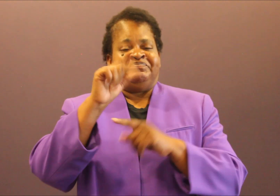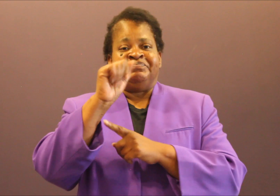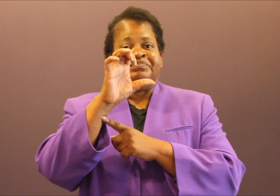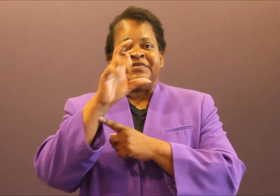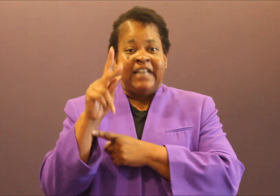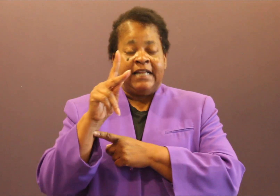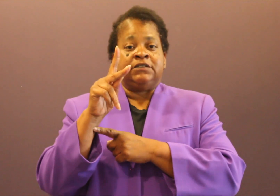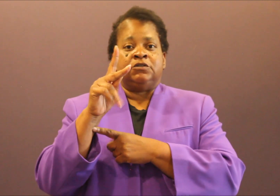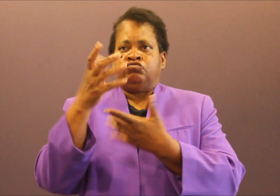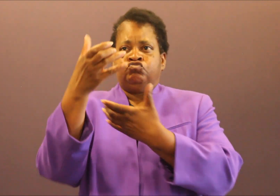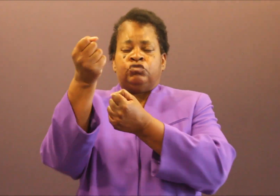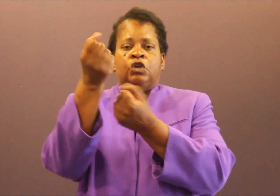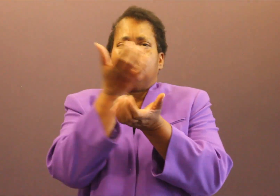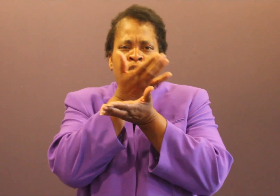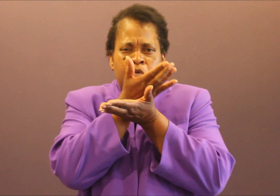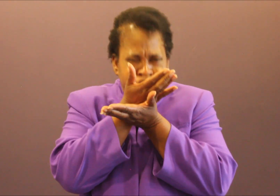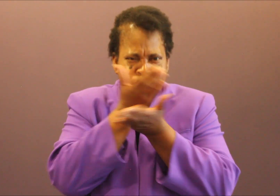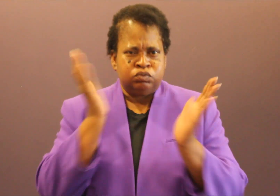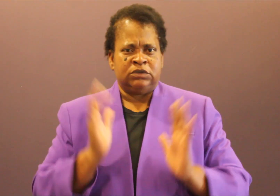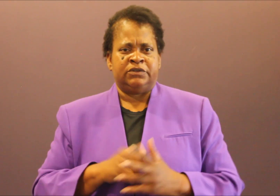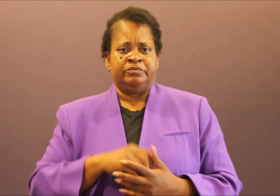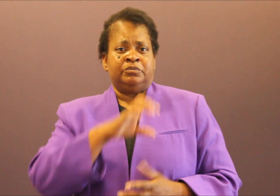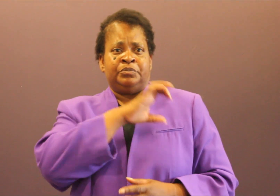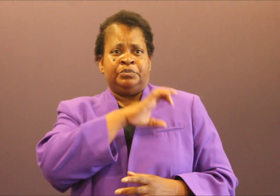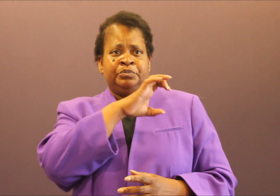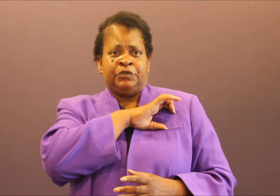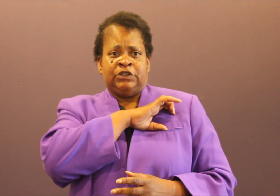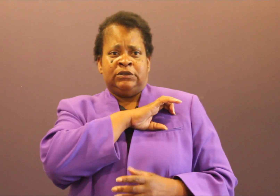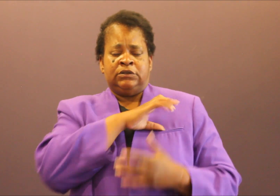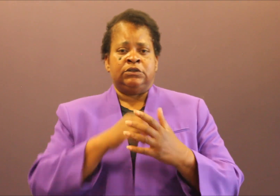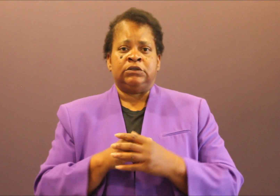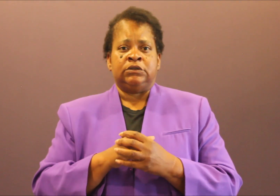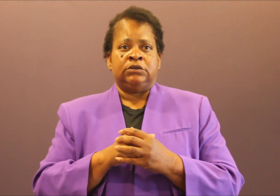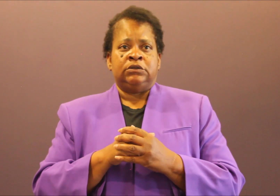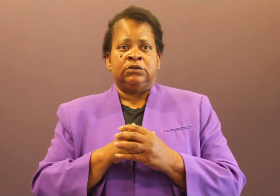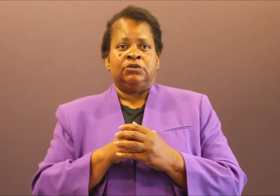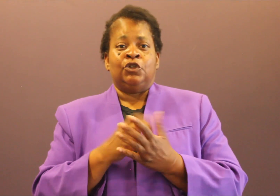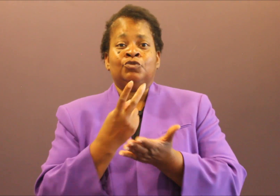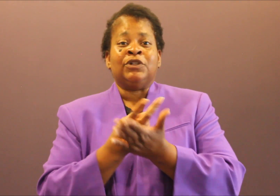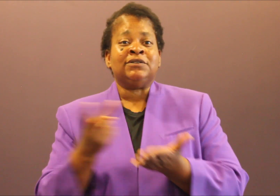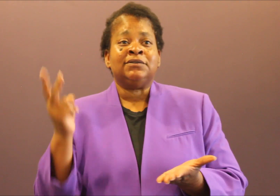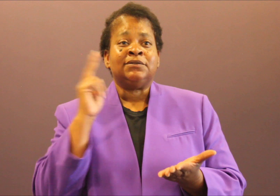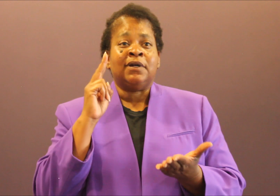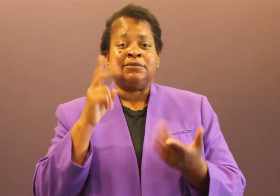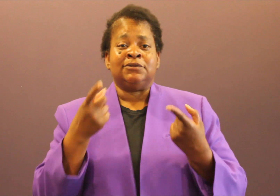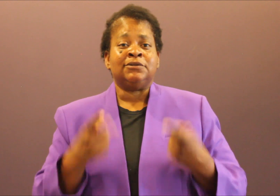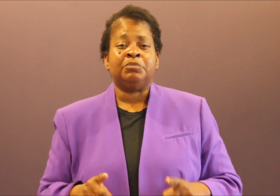oversight and just as two weeks ago an individual was shot in the leg, and they